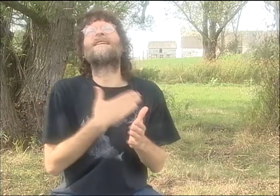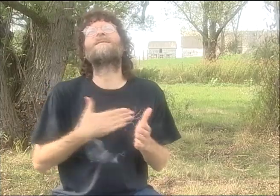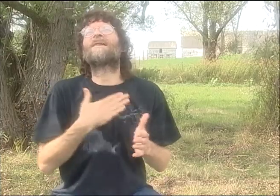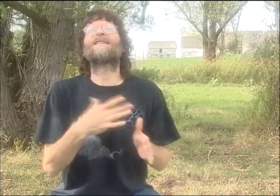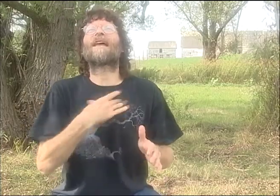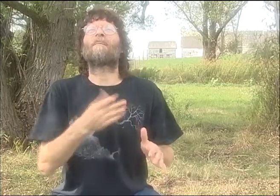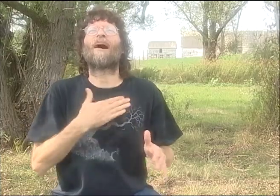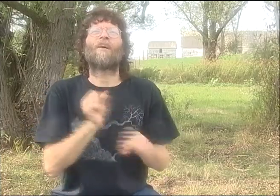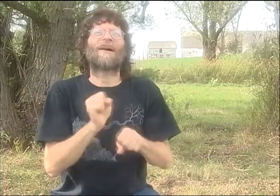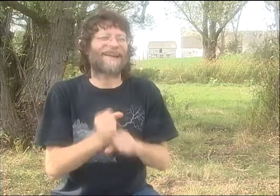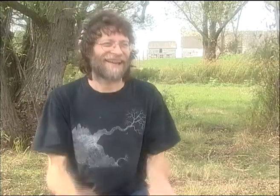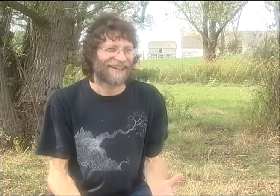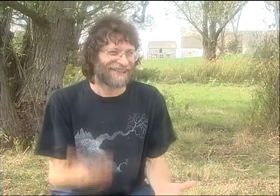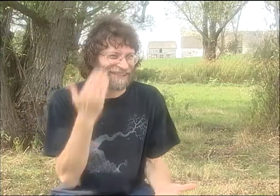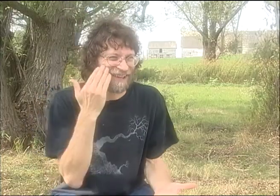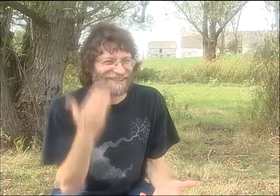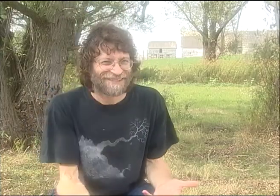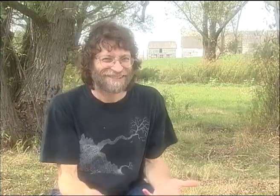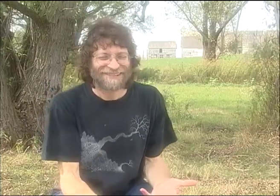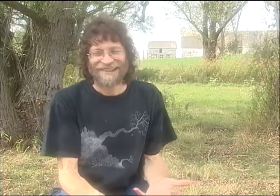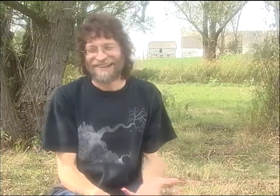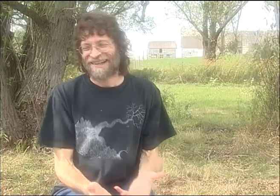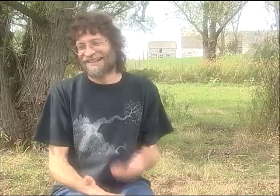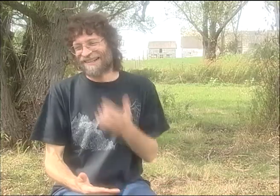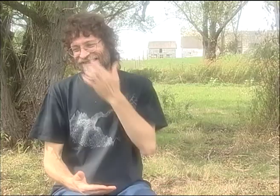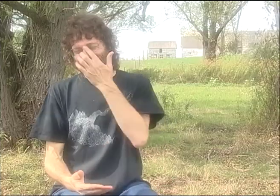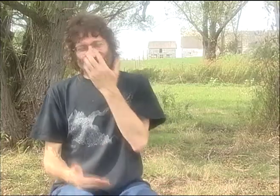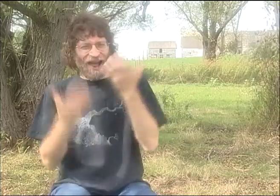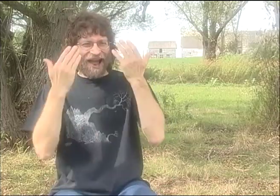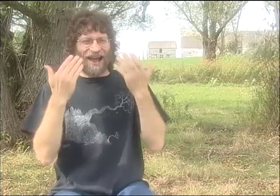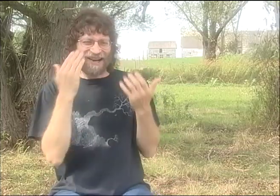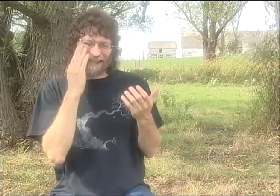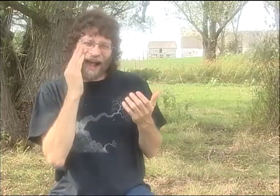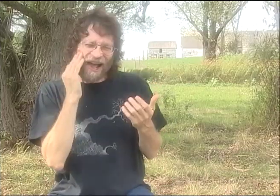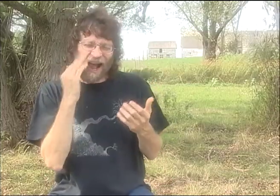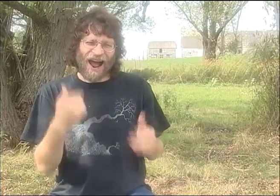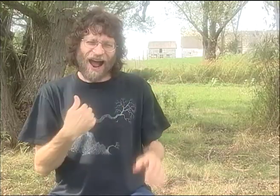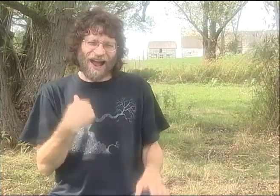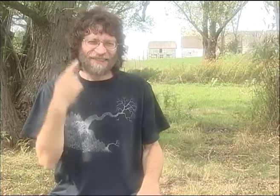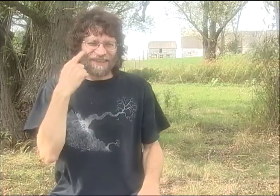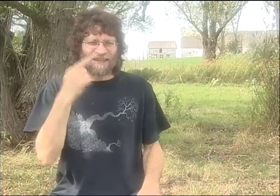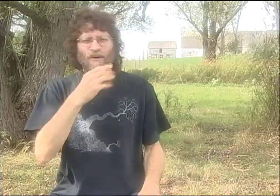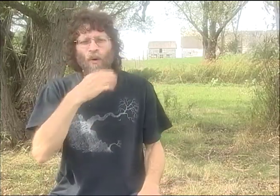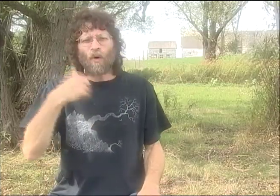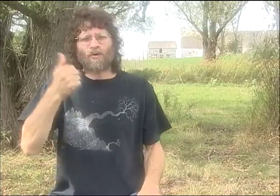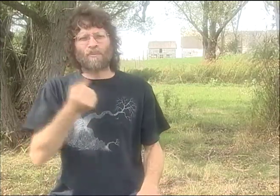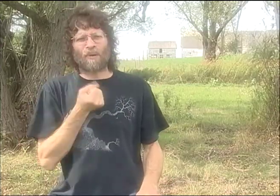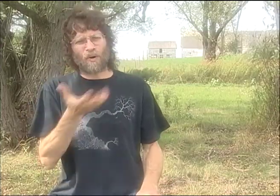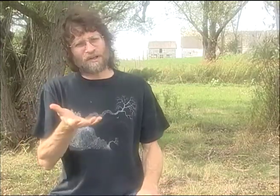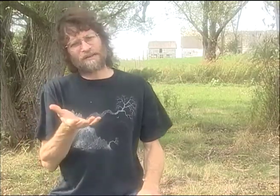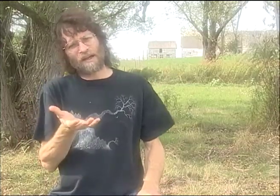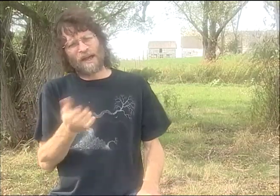AND WHETHER THEY WOULD ACCEPT IT AS ASL POETRY. DEBBIE WAS SORT OF THINKING IN HER NAÏVE WAY, "PLEASE, PLEASE, LOVE ME. PLEASE, LIKE MY THINGS.